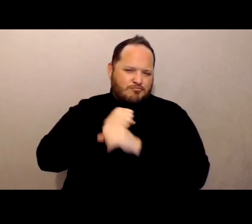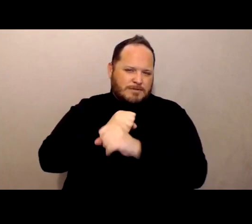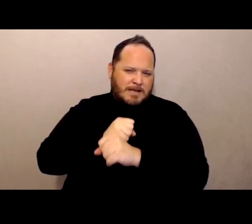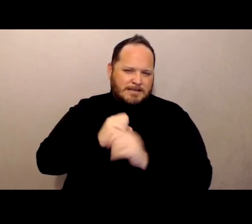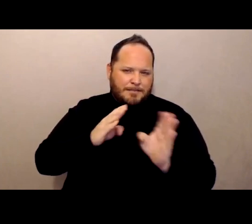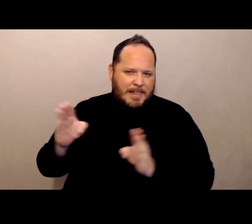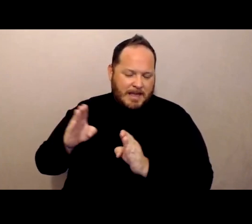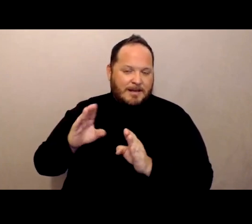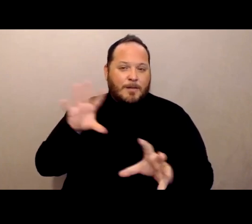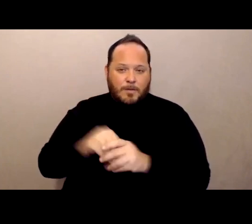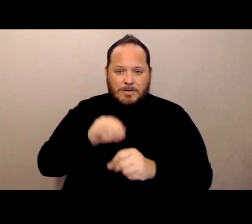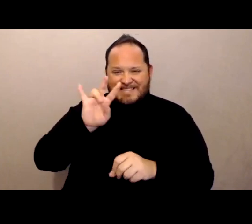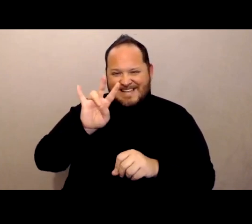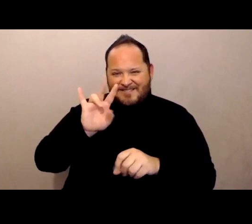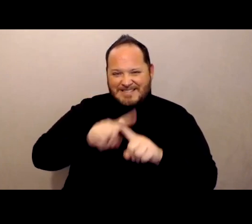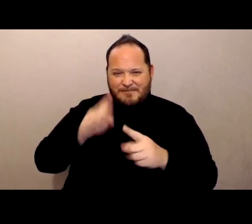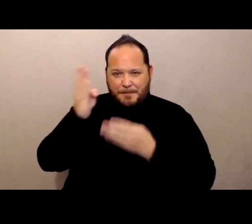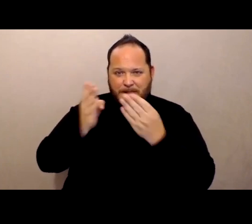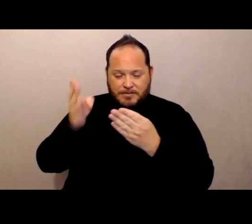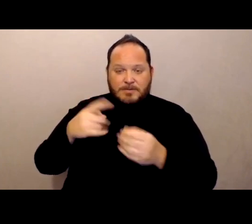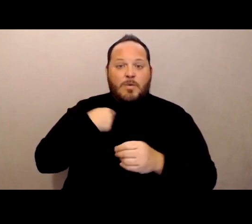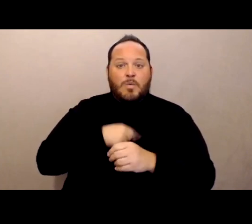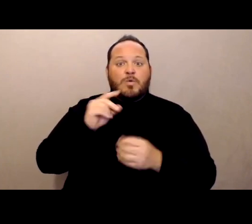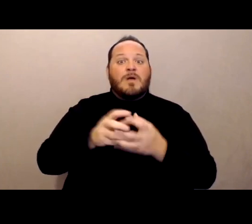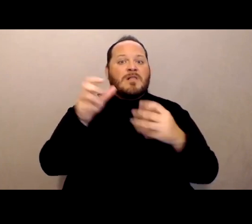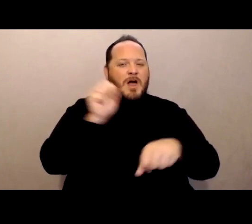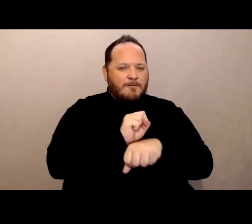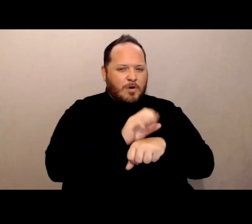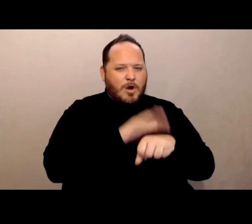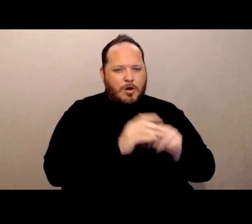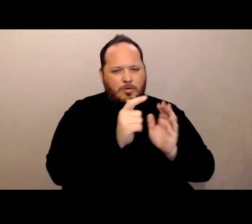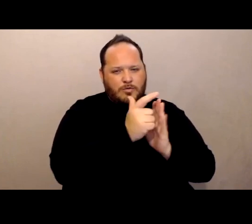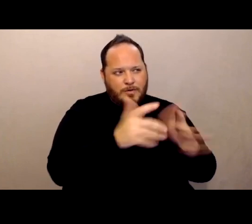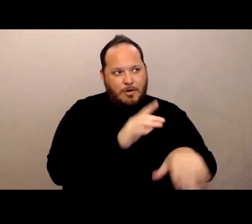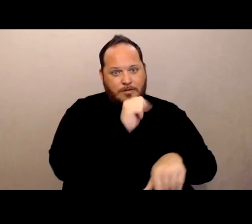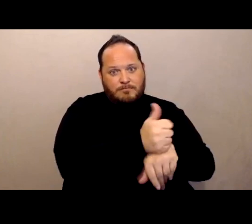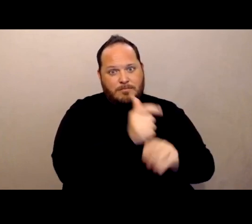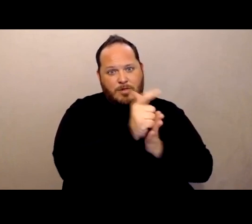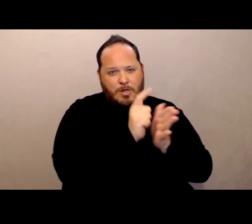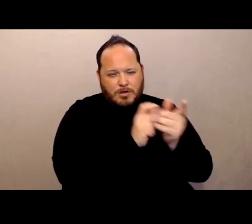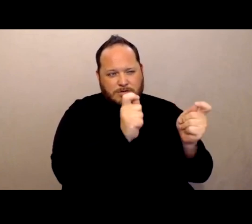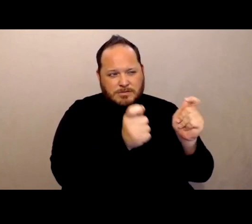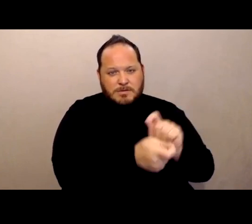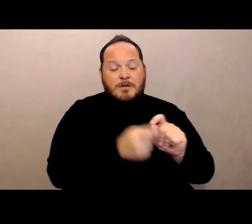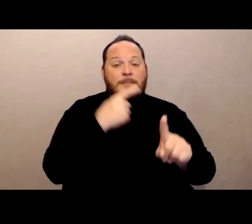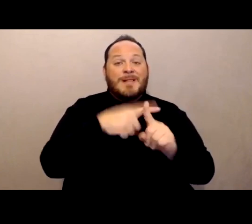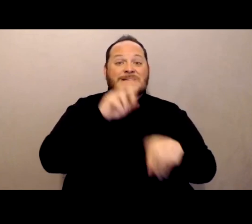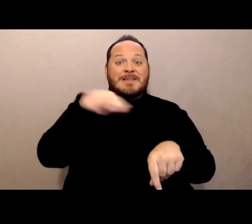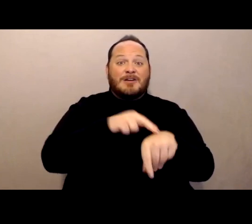a lot of work on the regulatory side. And there's been a lot of discussion at the national level and Congress about reform bills.